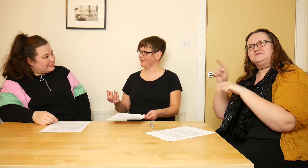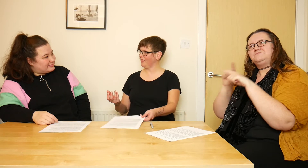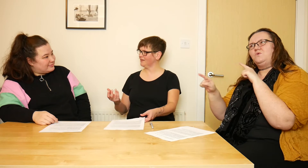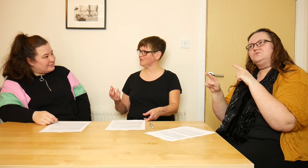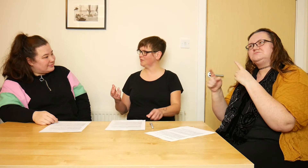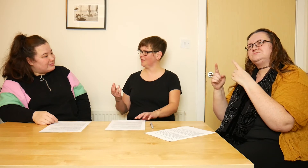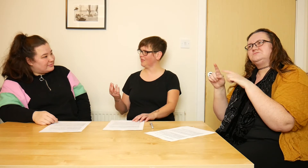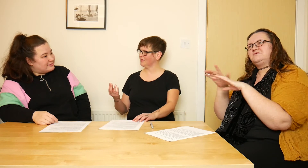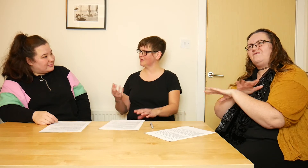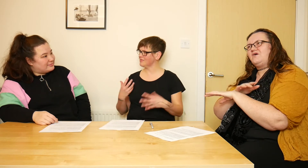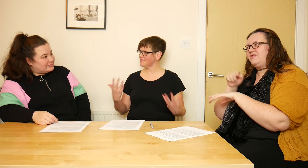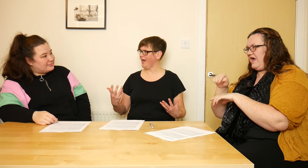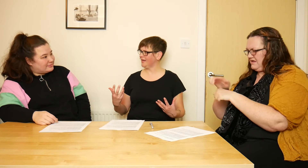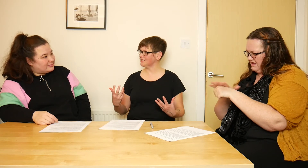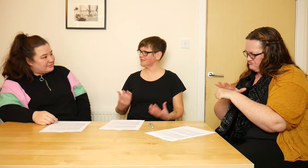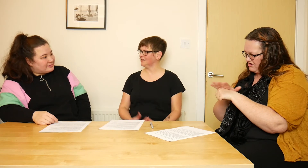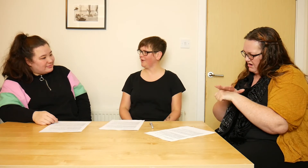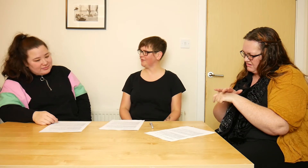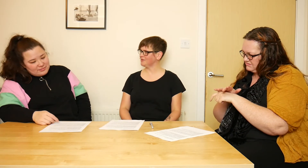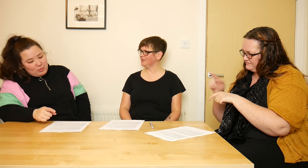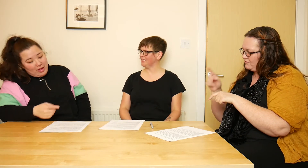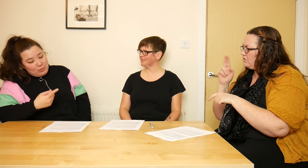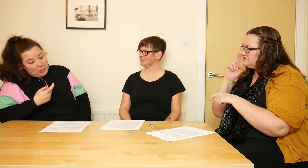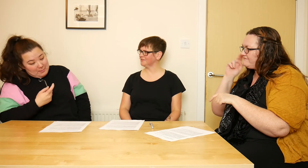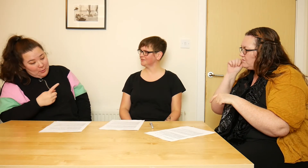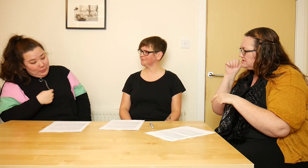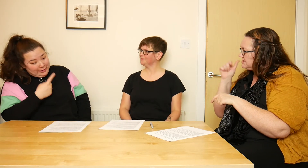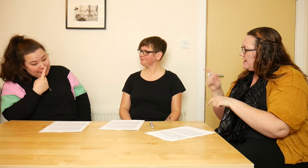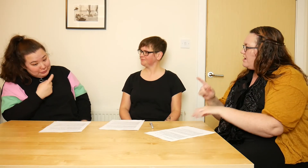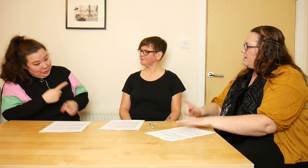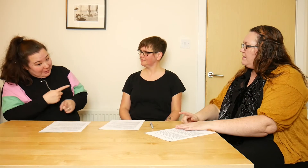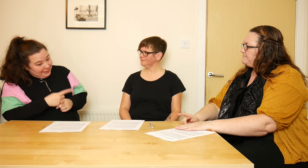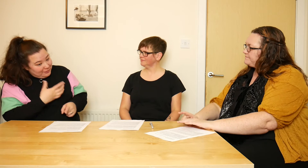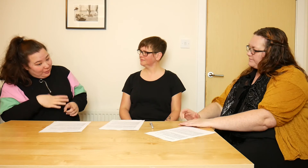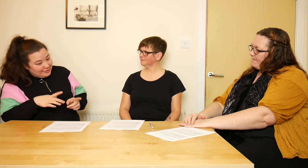Does anything else you want to add, about the beginnings of...